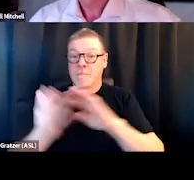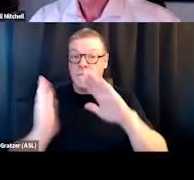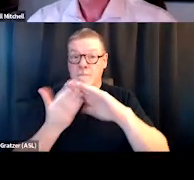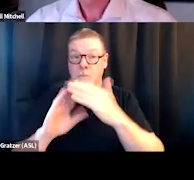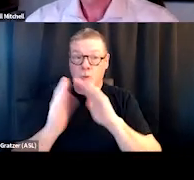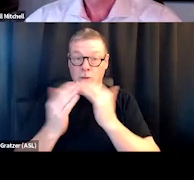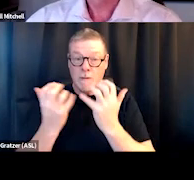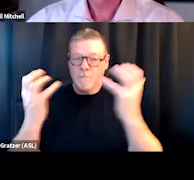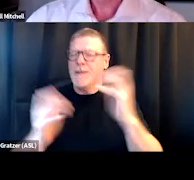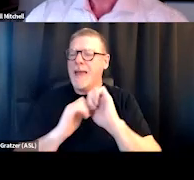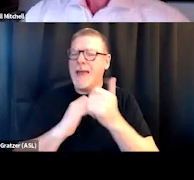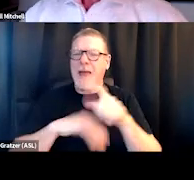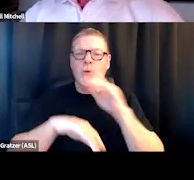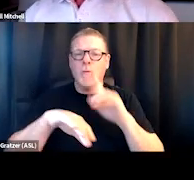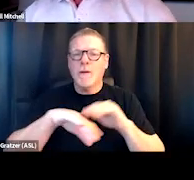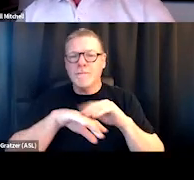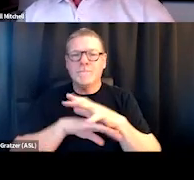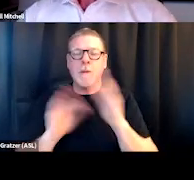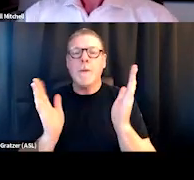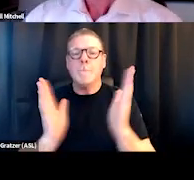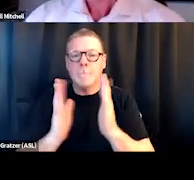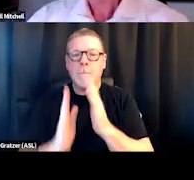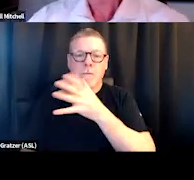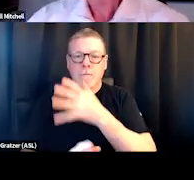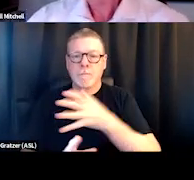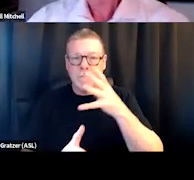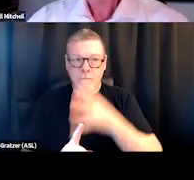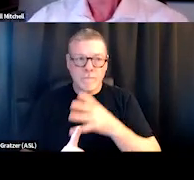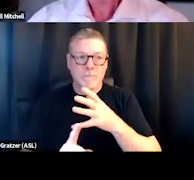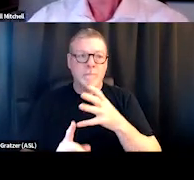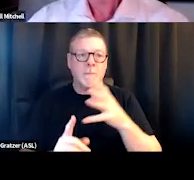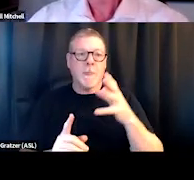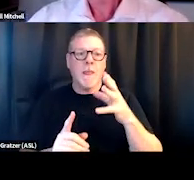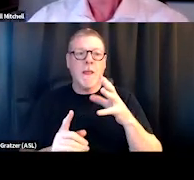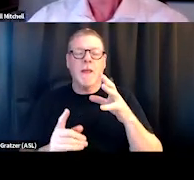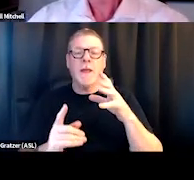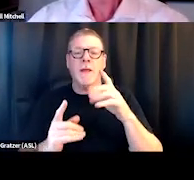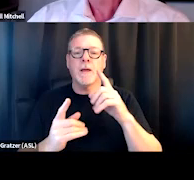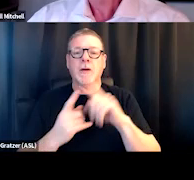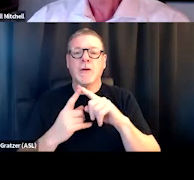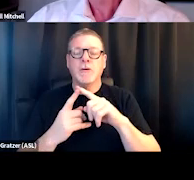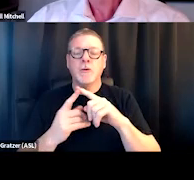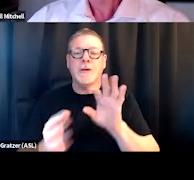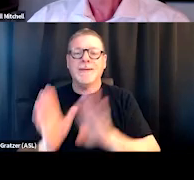how would you advise a smaller rural CoC grantee to begin developing partnerships